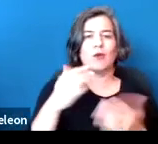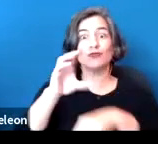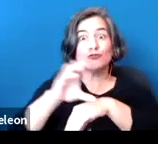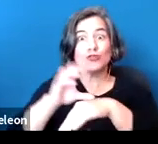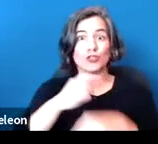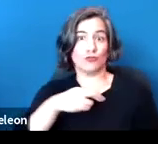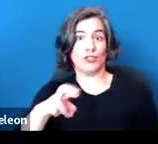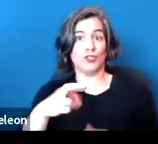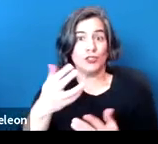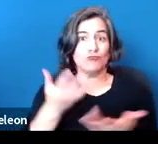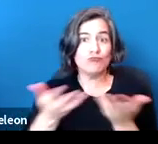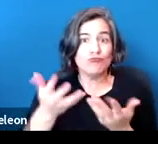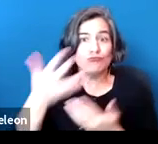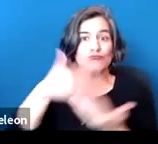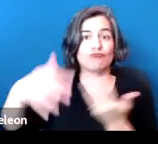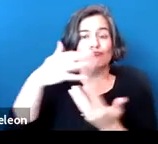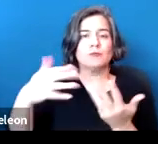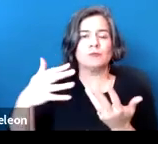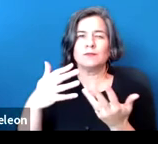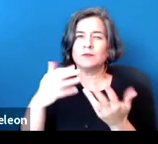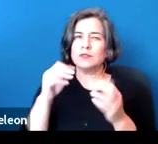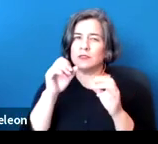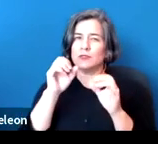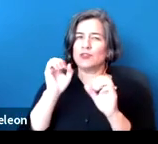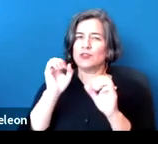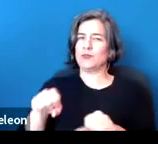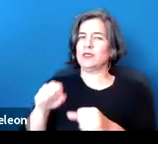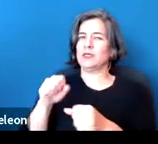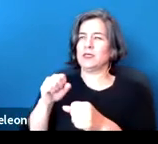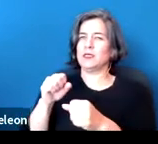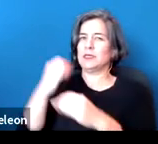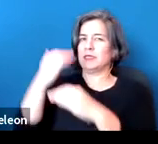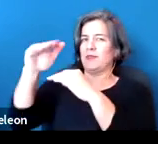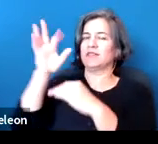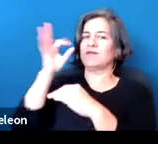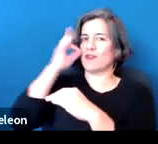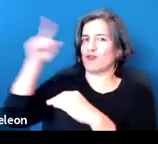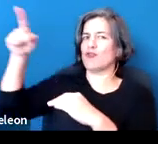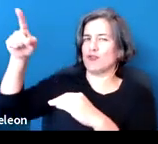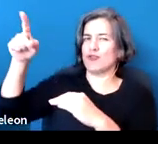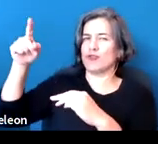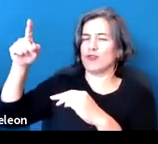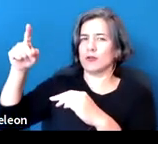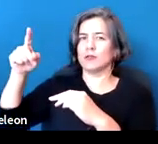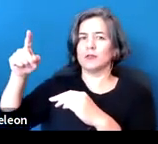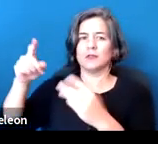There are some limits to the federal entitlement because assuming association protection